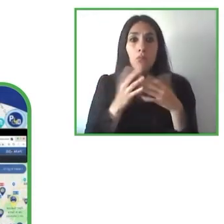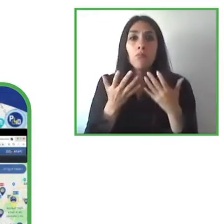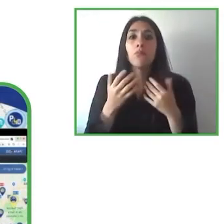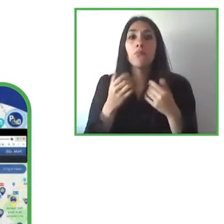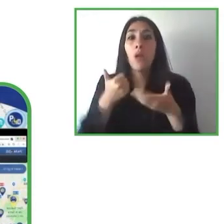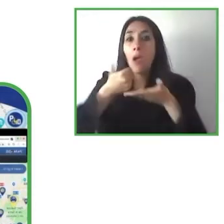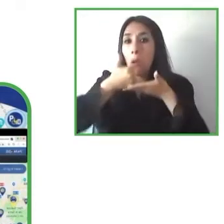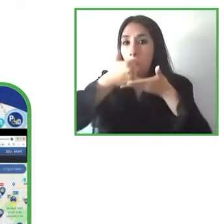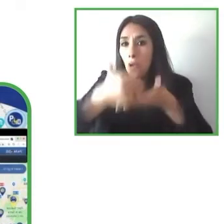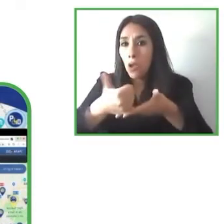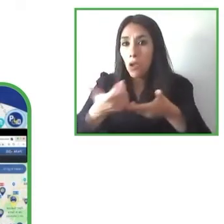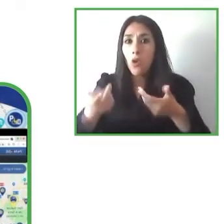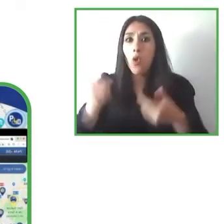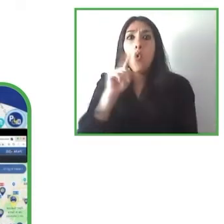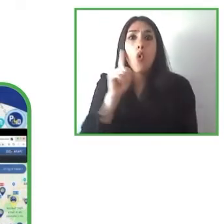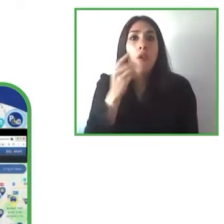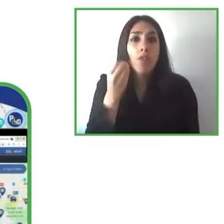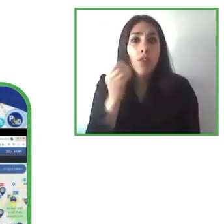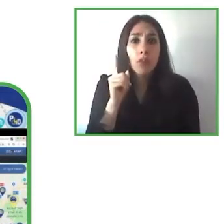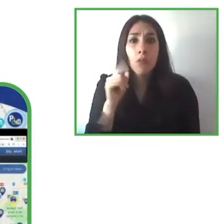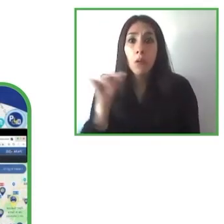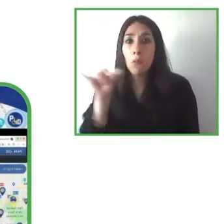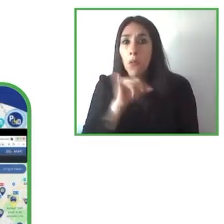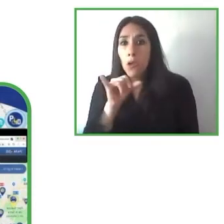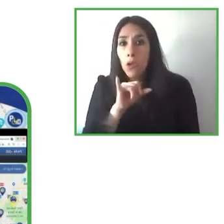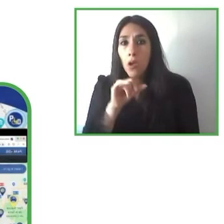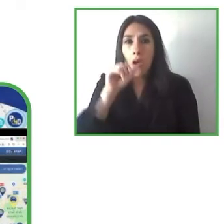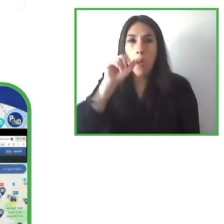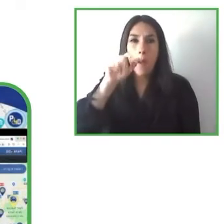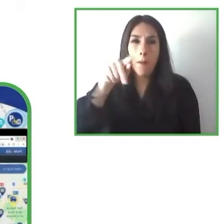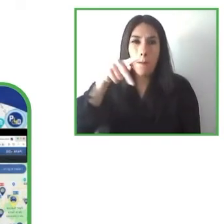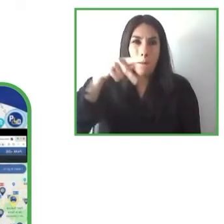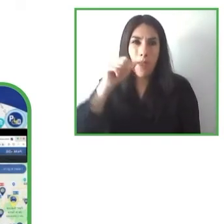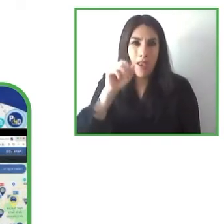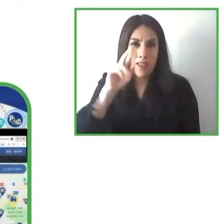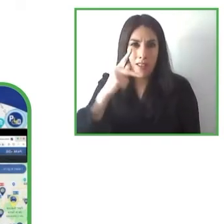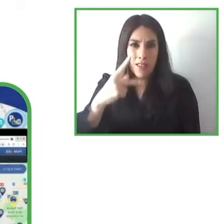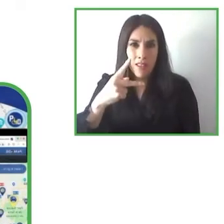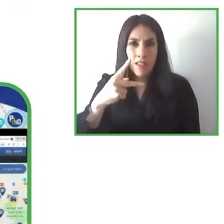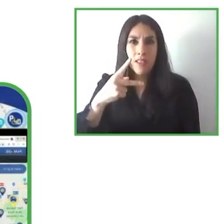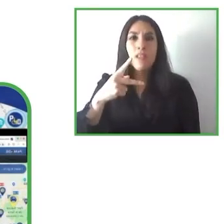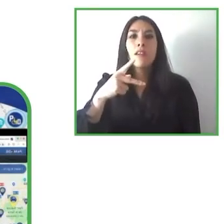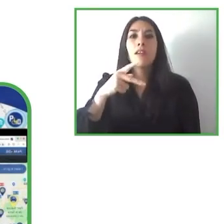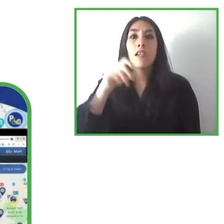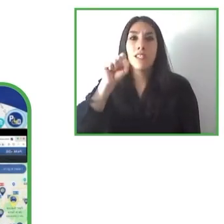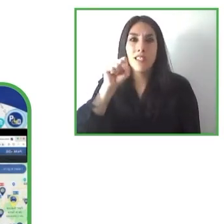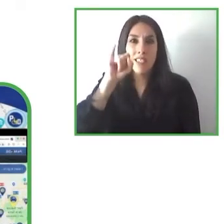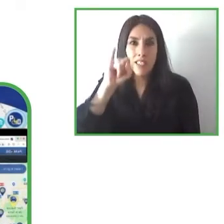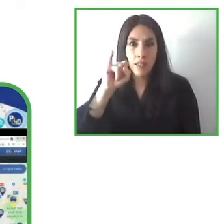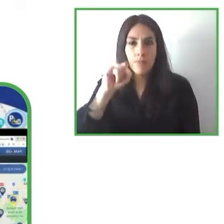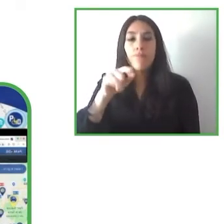nature of this Park4Dis project is a European project. Having said that, of course,